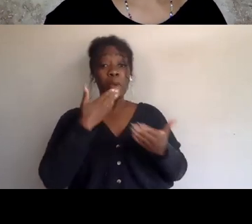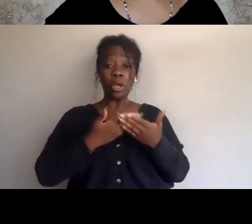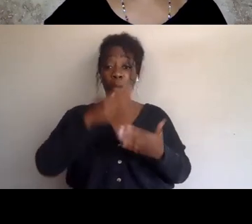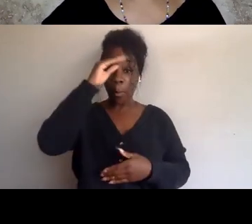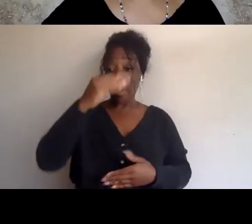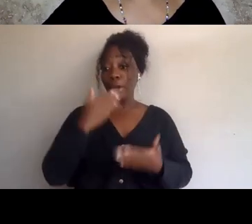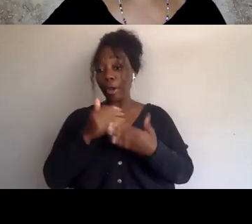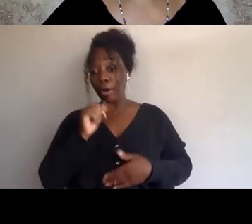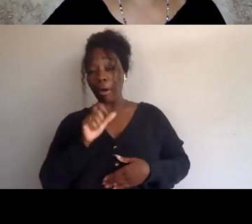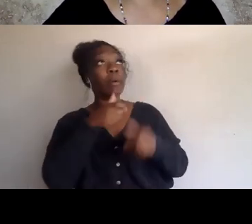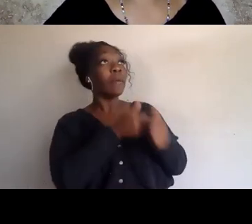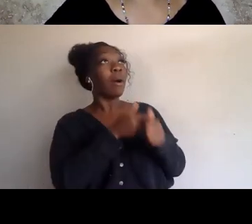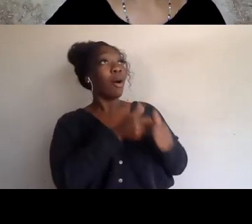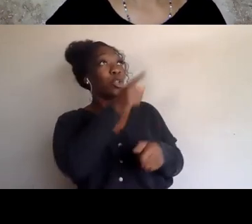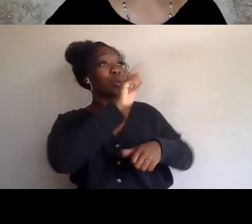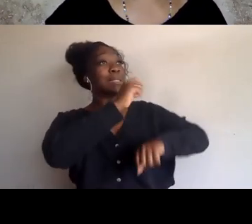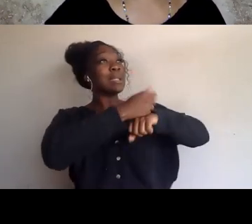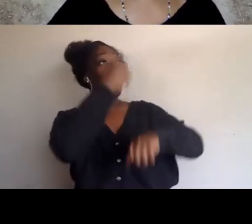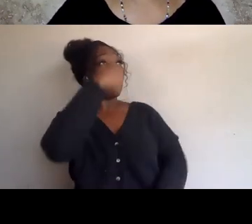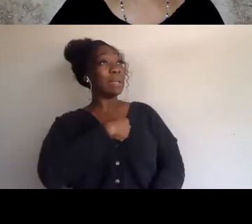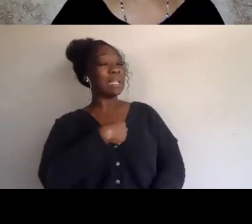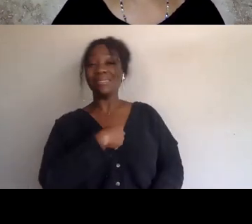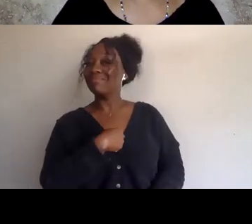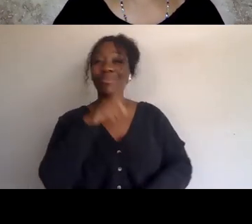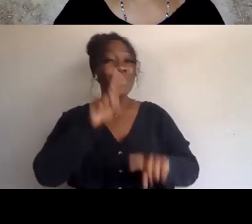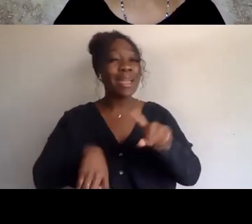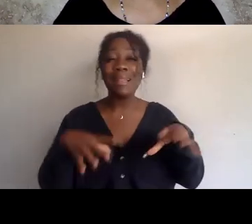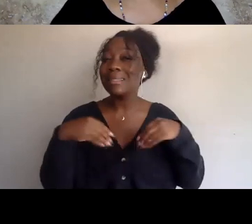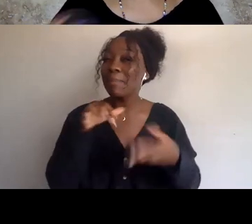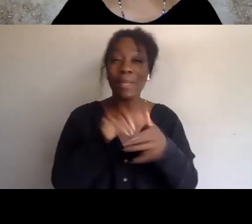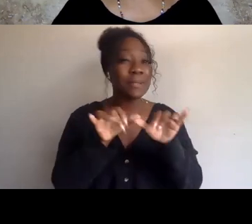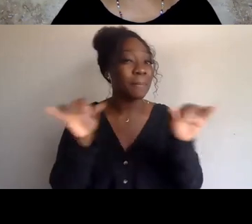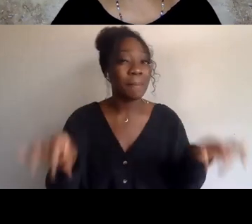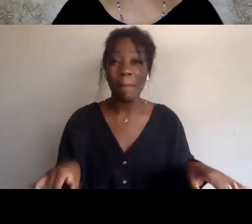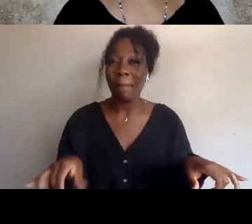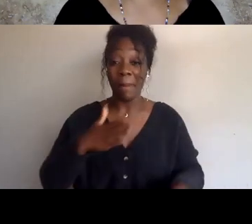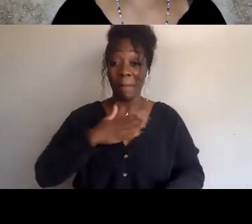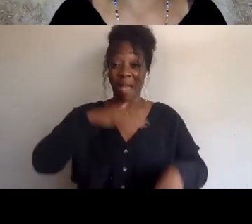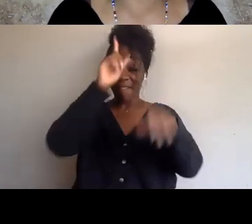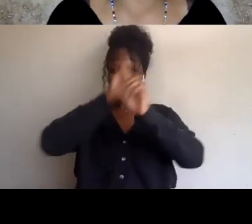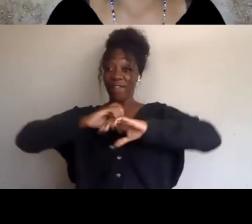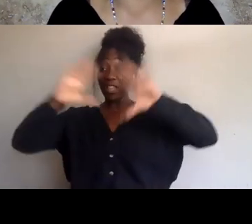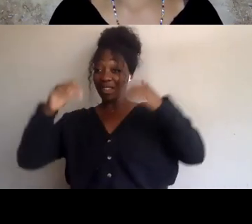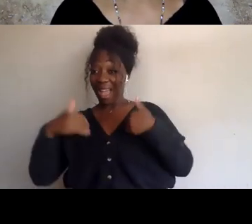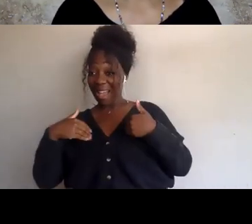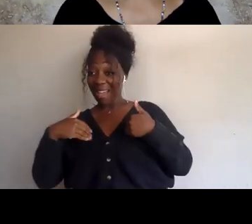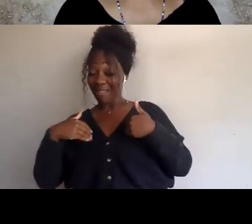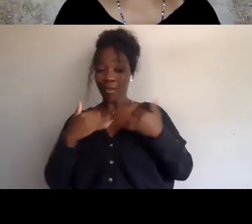So I can't have a vision, and then accept a system, like the current system of education that we have.